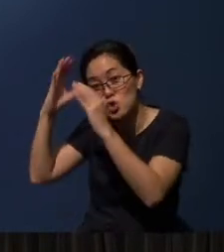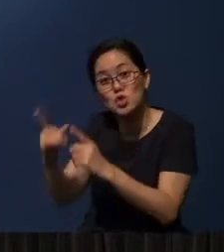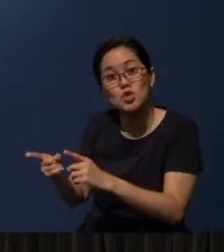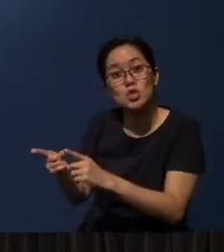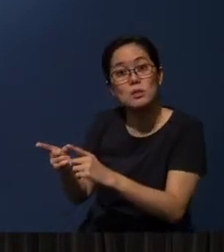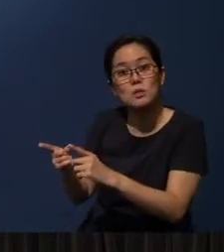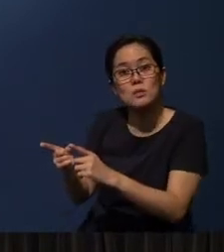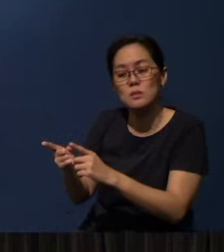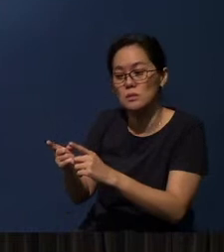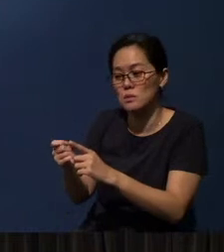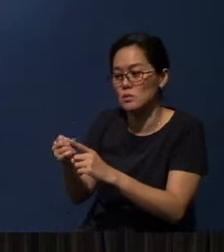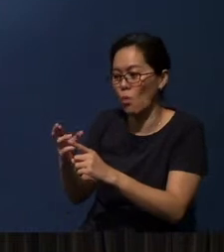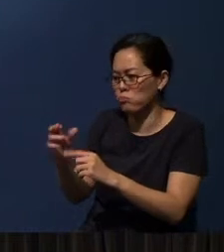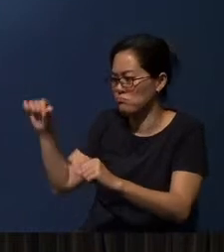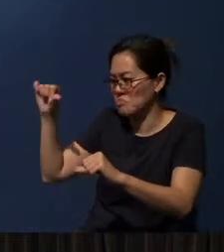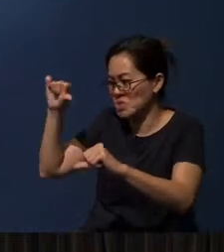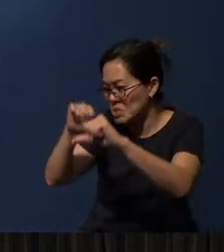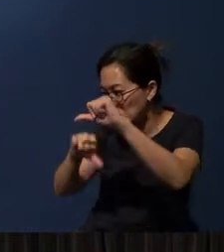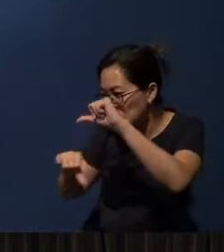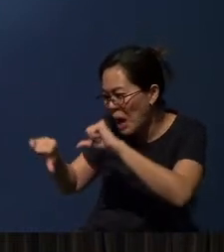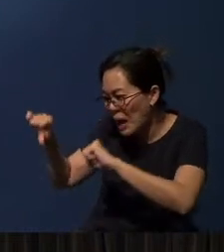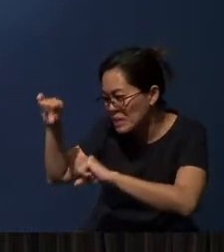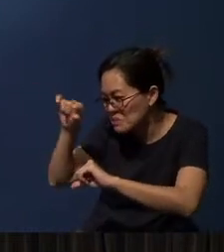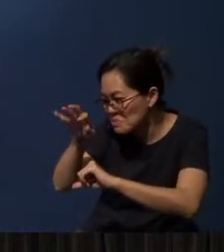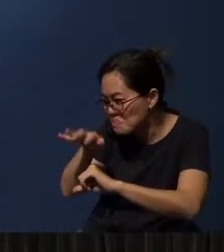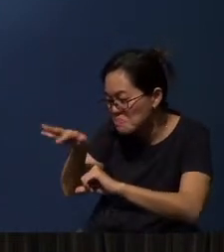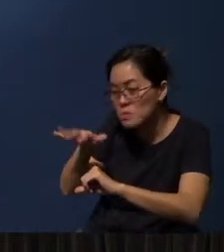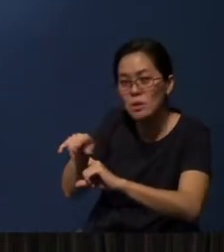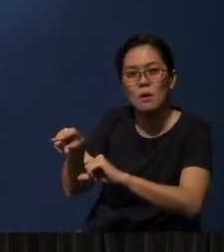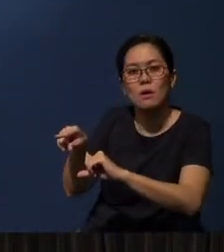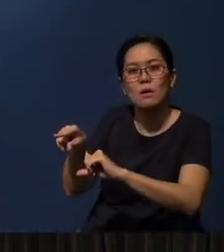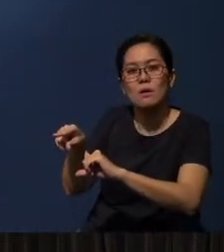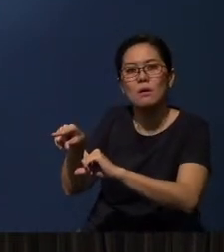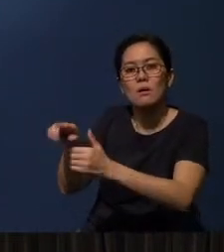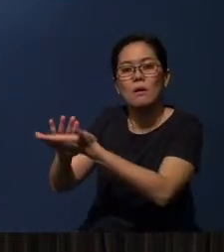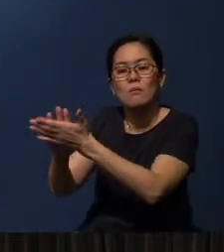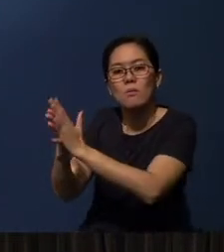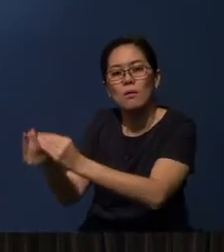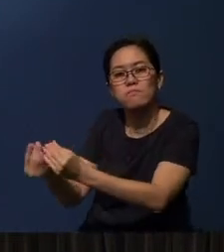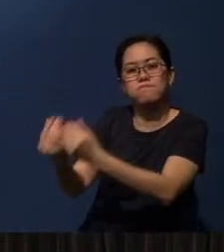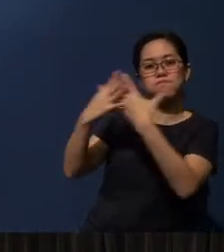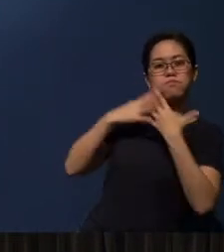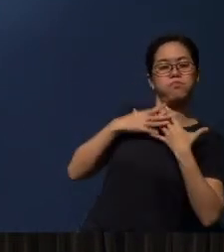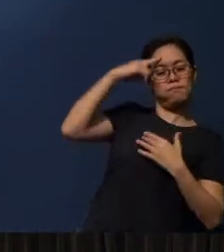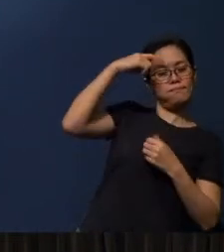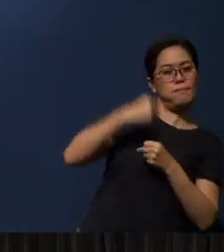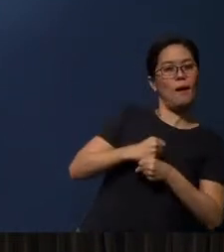Even the science that you have come to understand, can be the object of your faith.